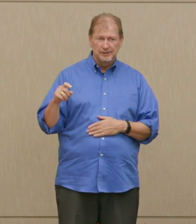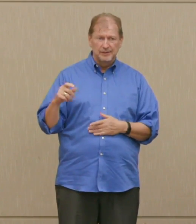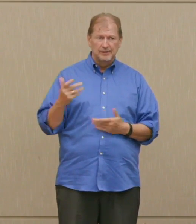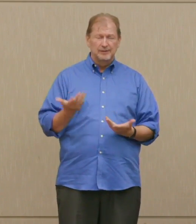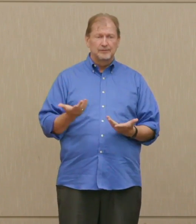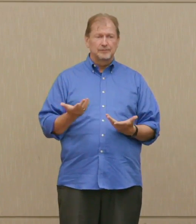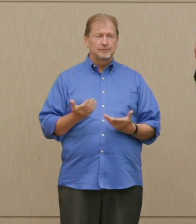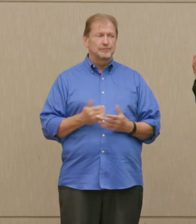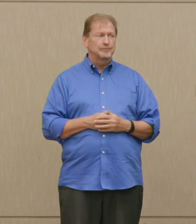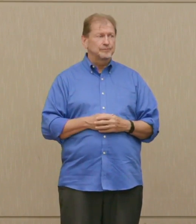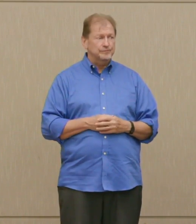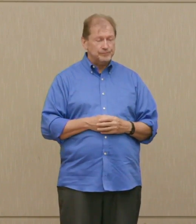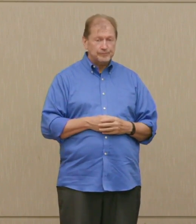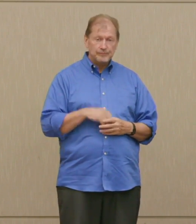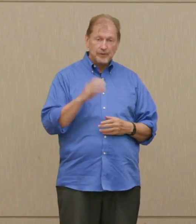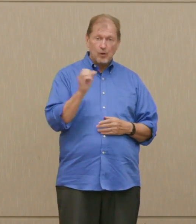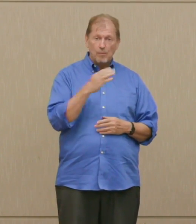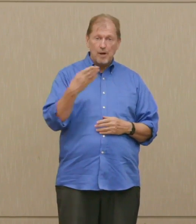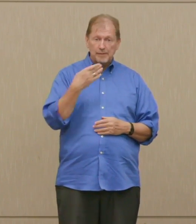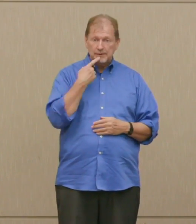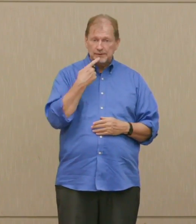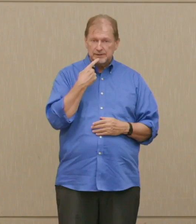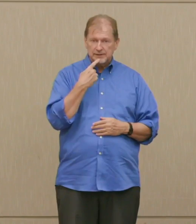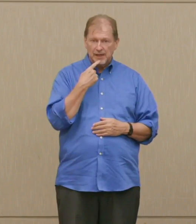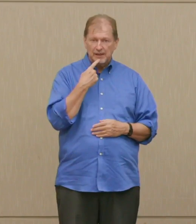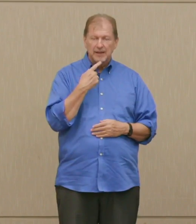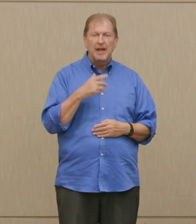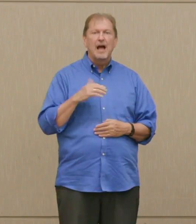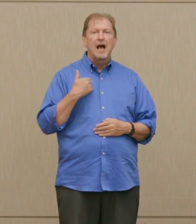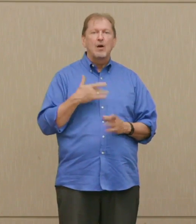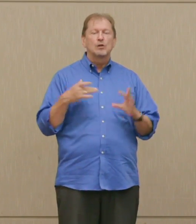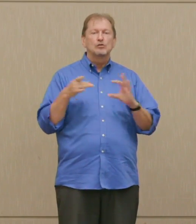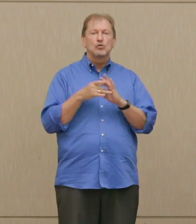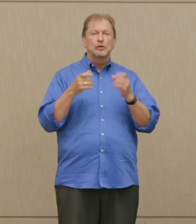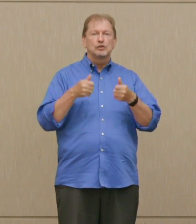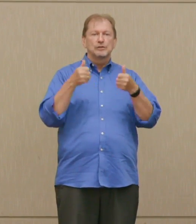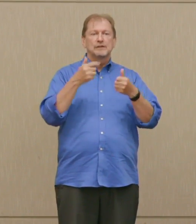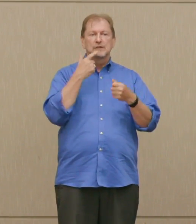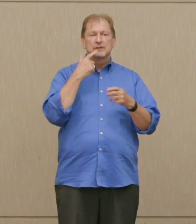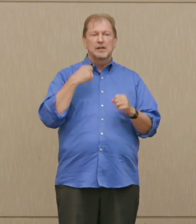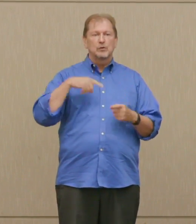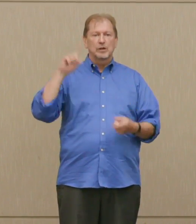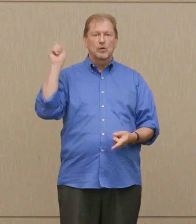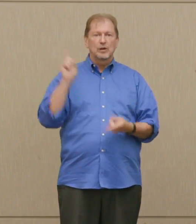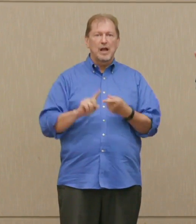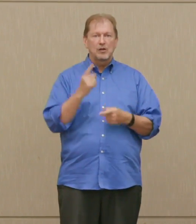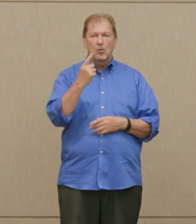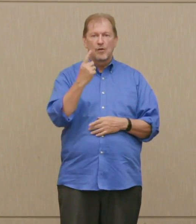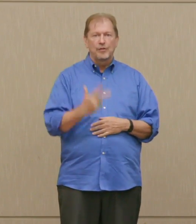Obama said, our Joint Chiefs have said we could go down by a third, that's from 1500